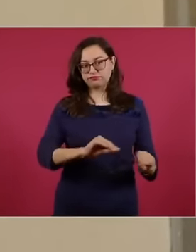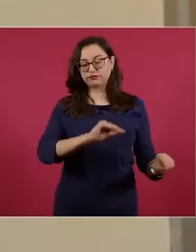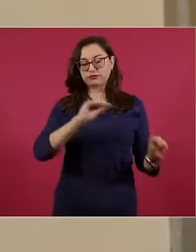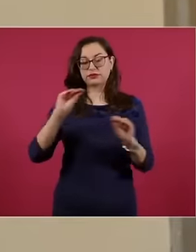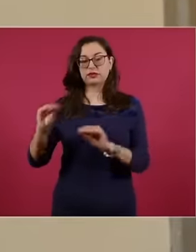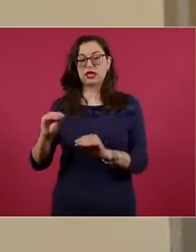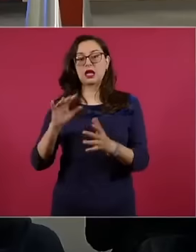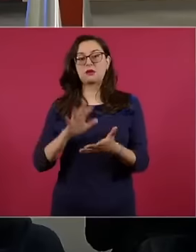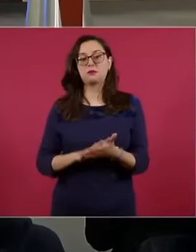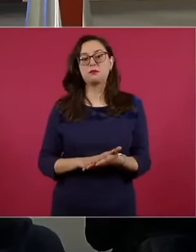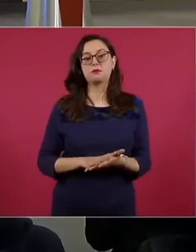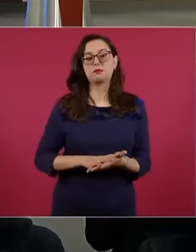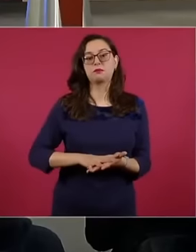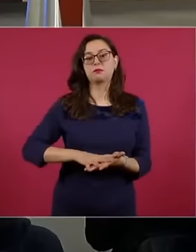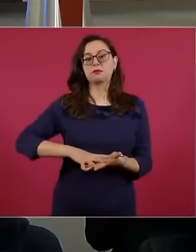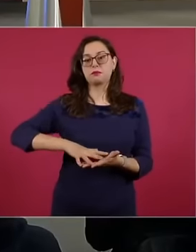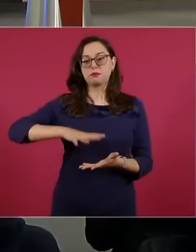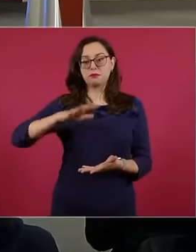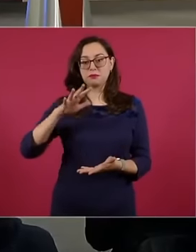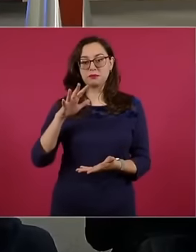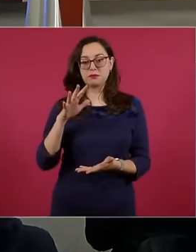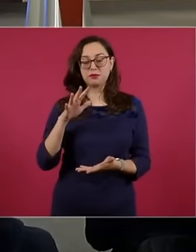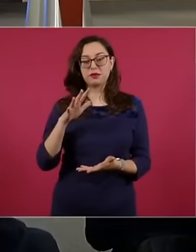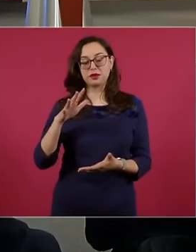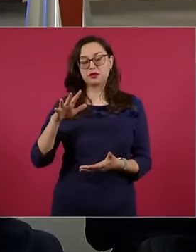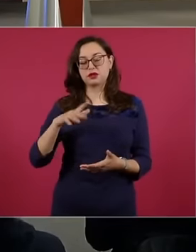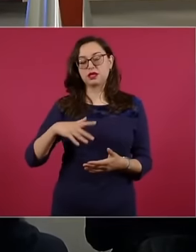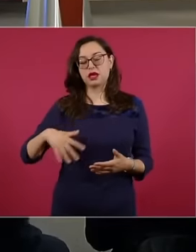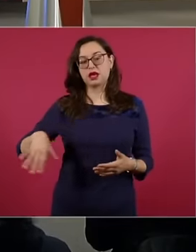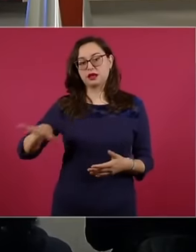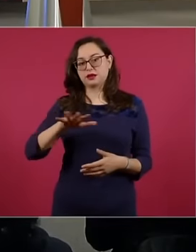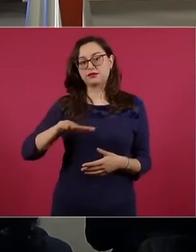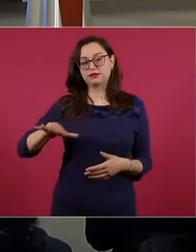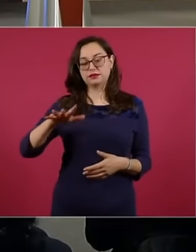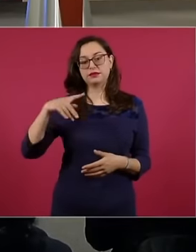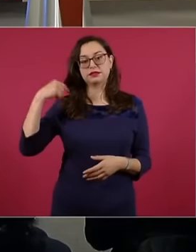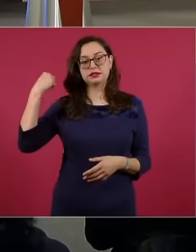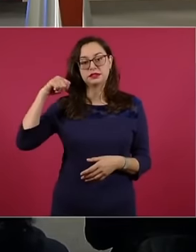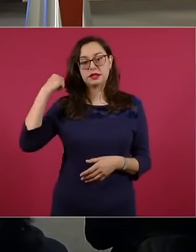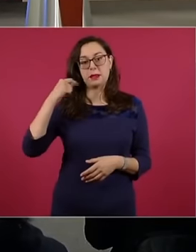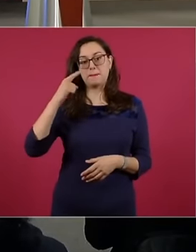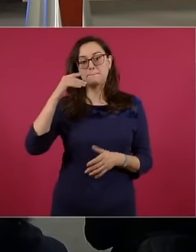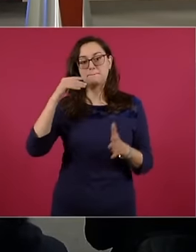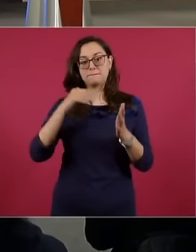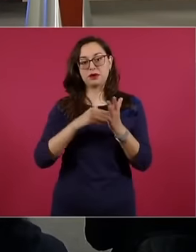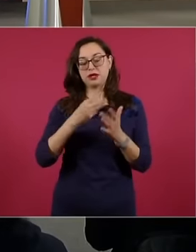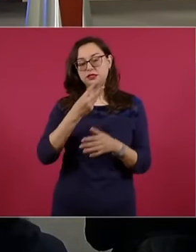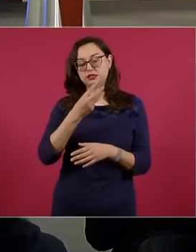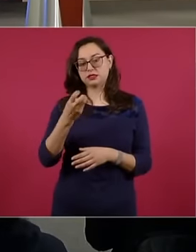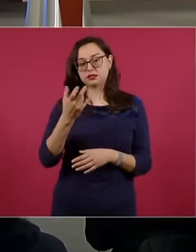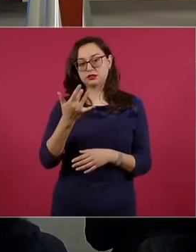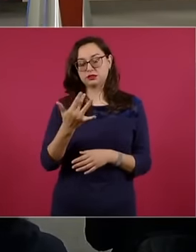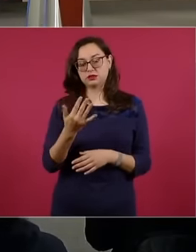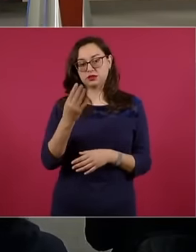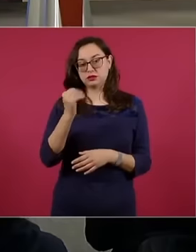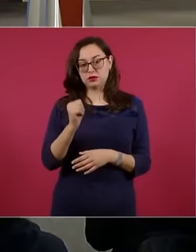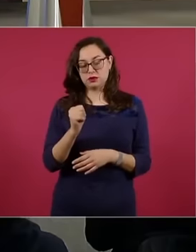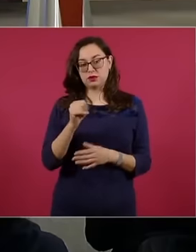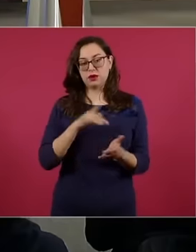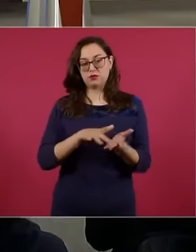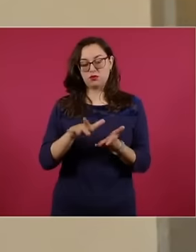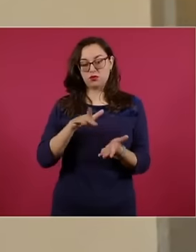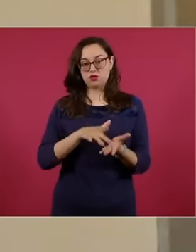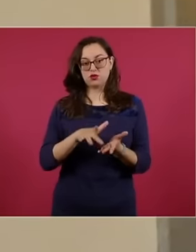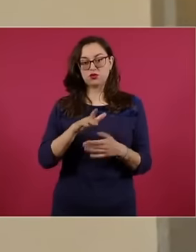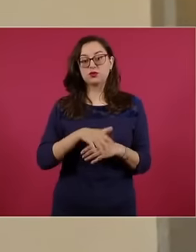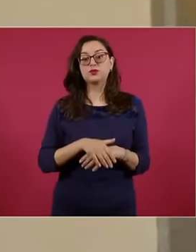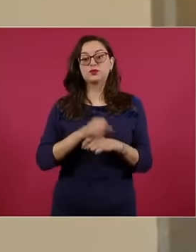see, was actually in Tabasco with 1,359 supports. Also, the examples of